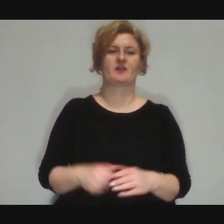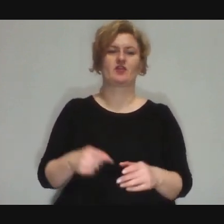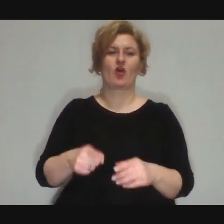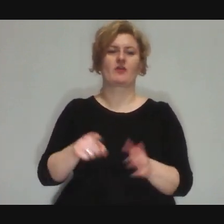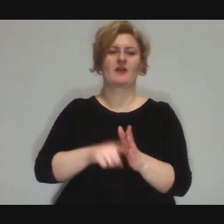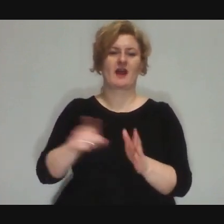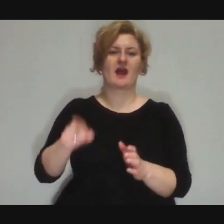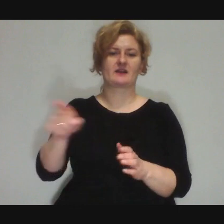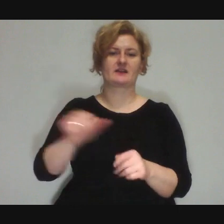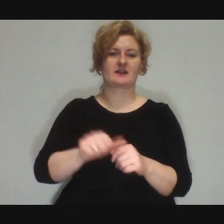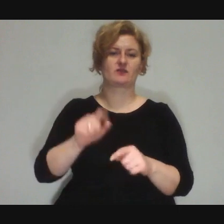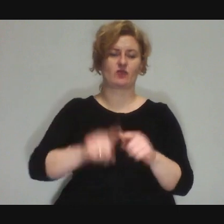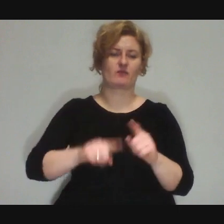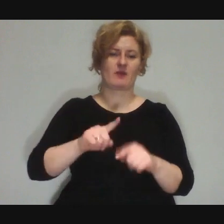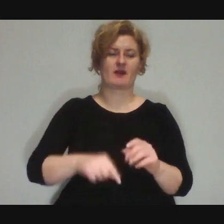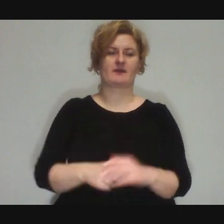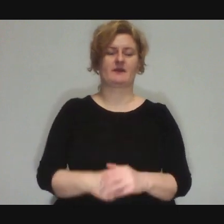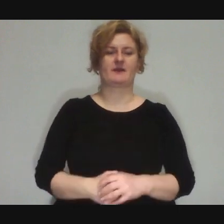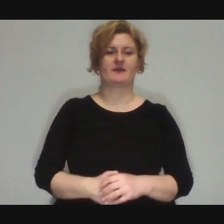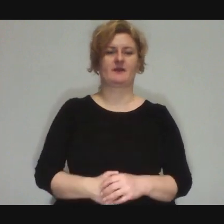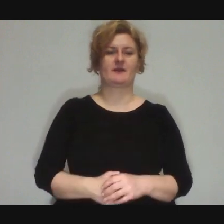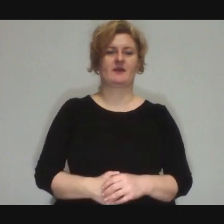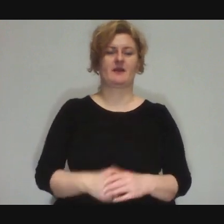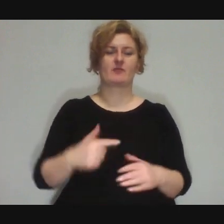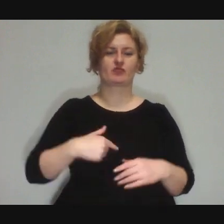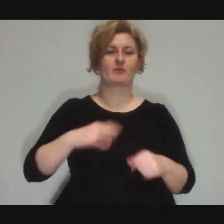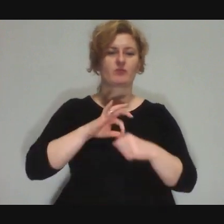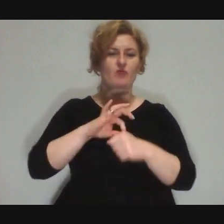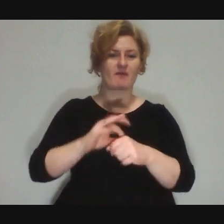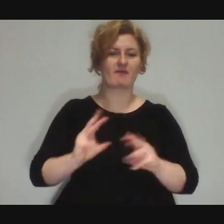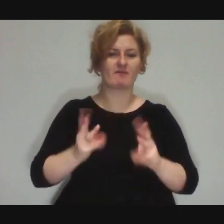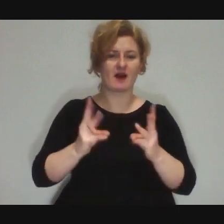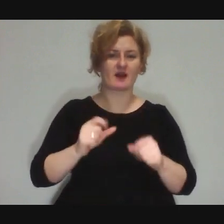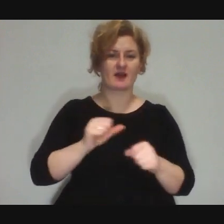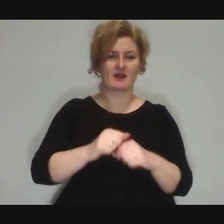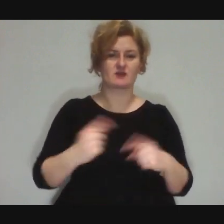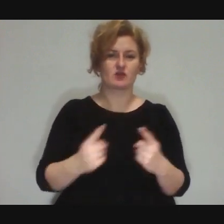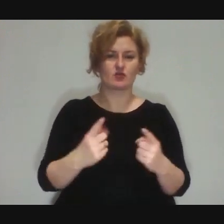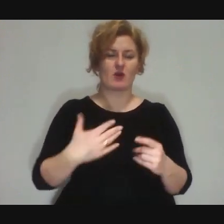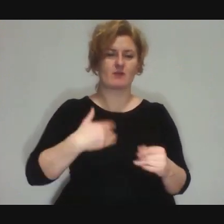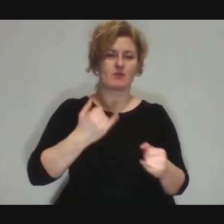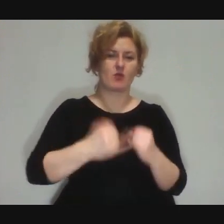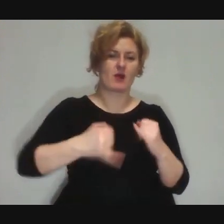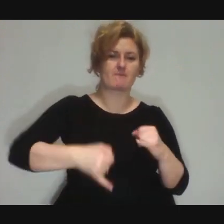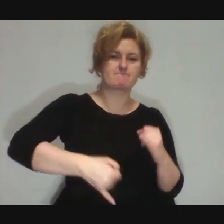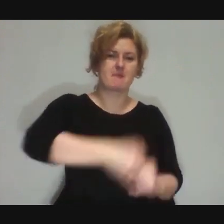you can react in such a way " Go home! You are out of the class!"